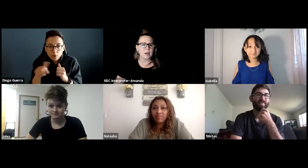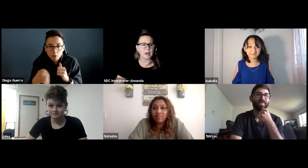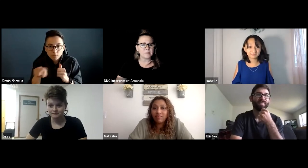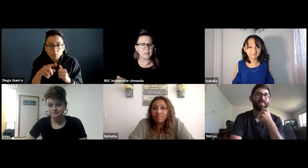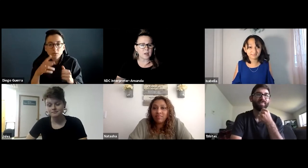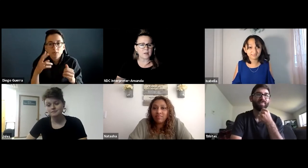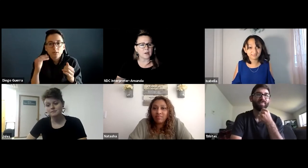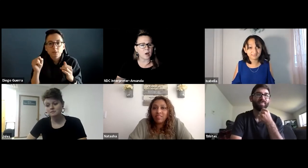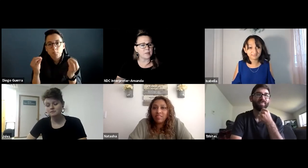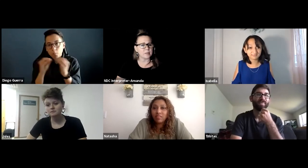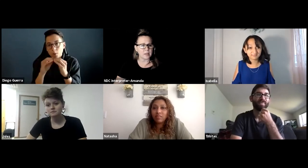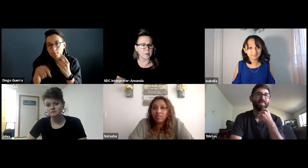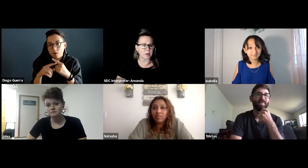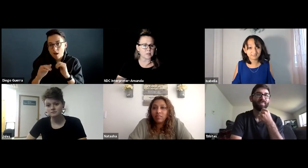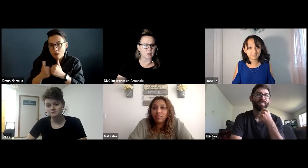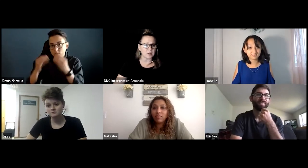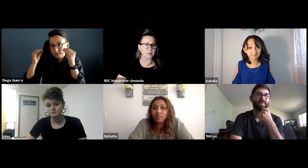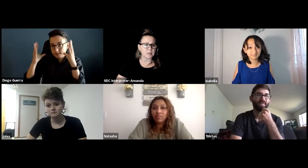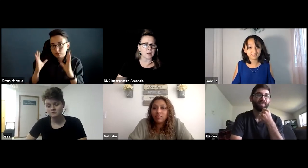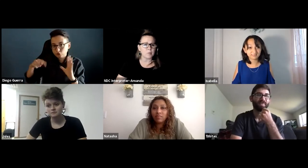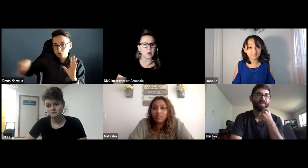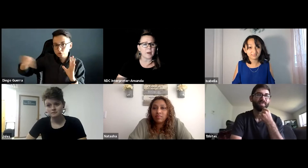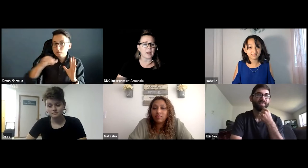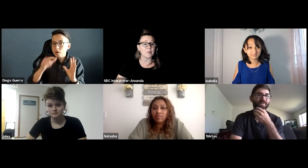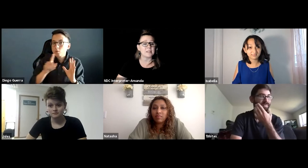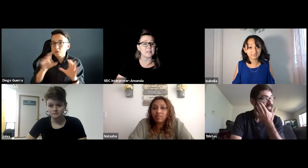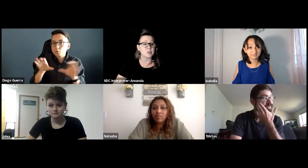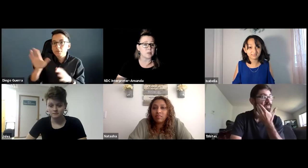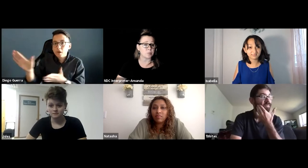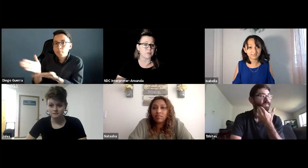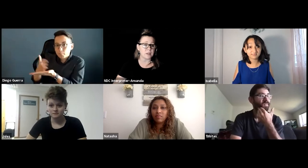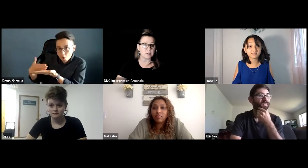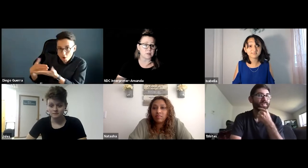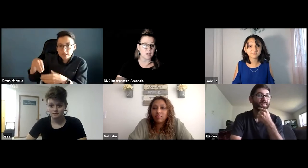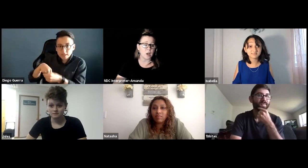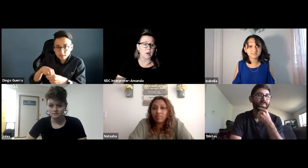I'm seeing a common theme amongst all of you, it's kind of more about how the teachers and professors